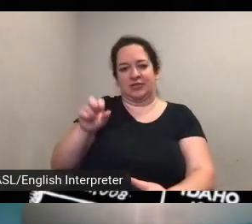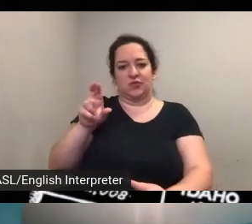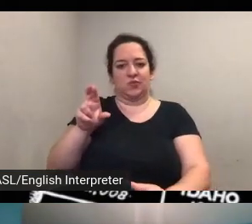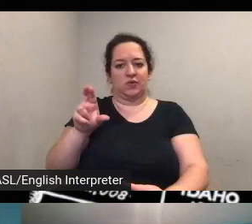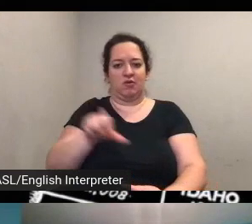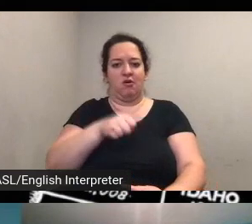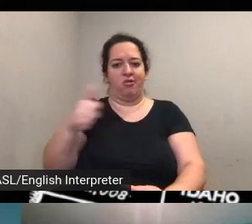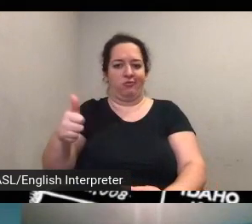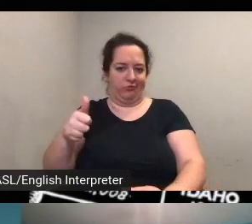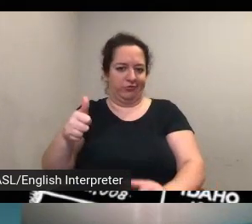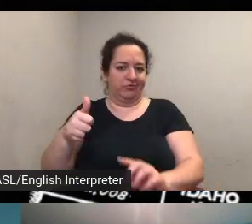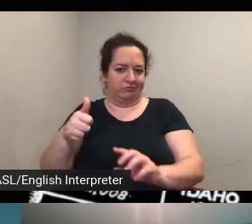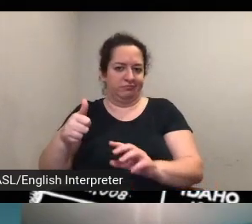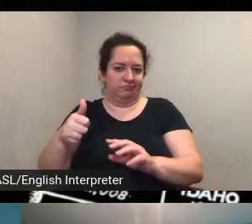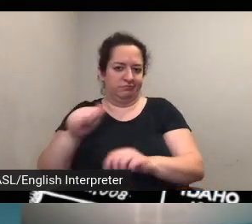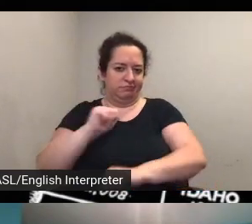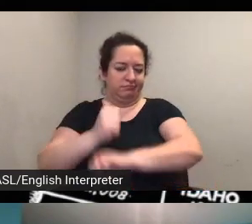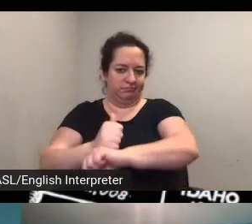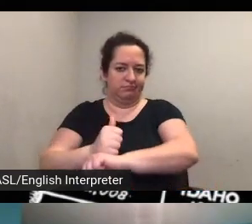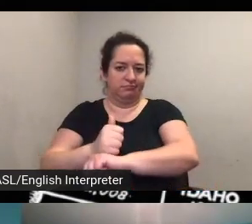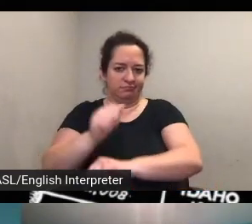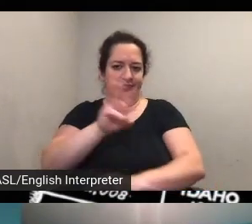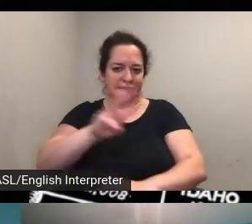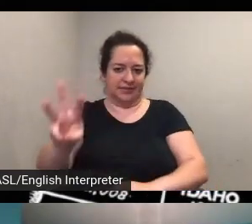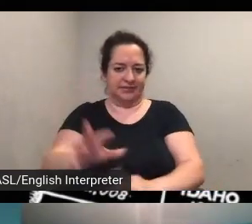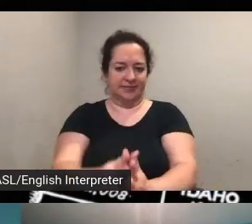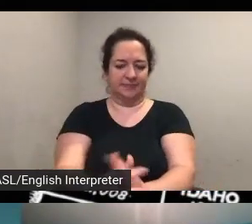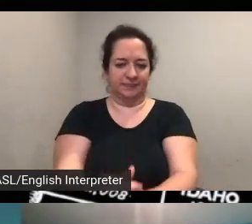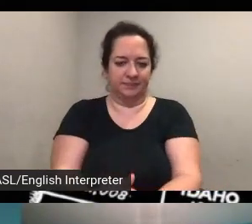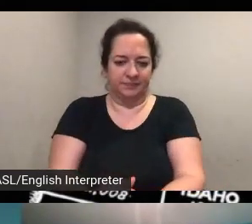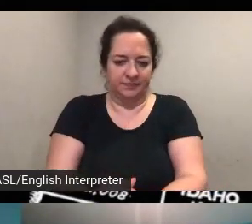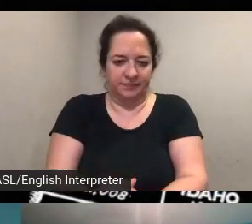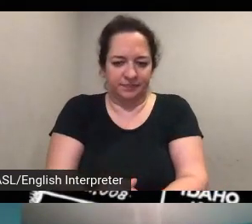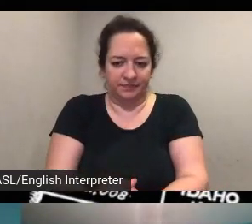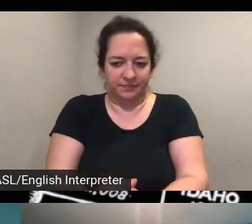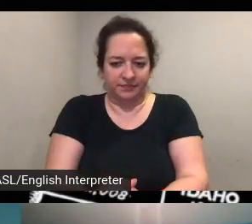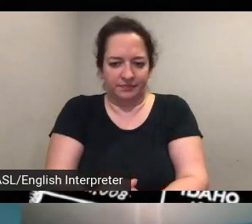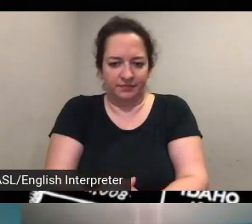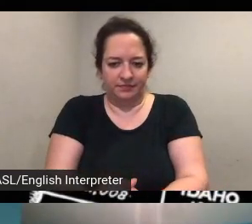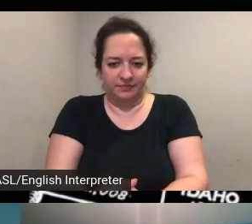yeah okay um and another really great question when